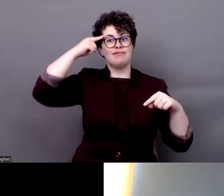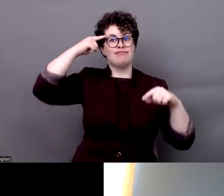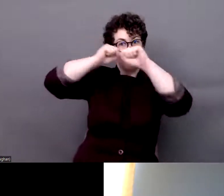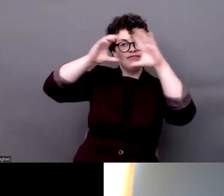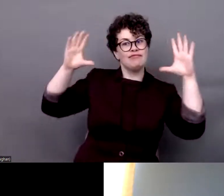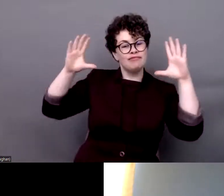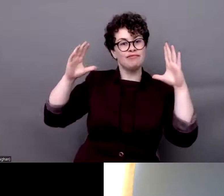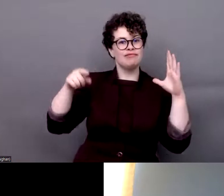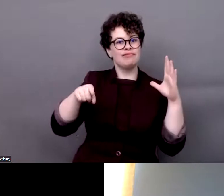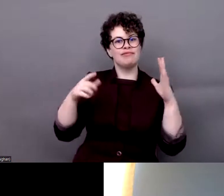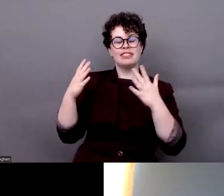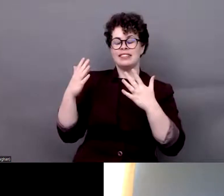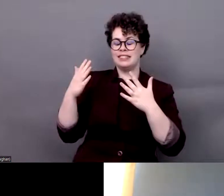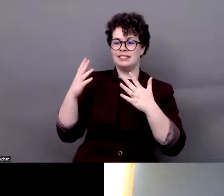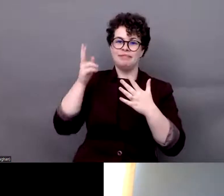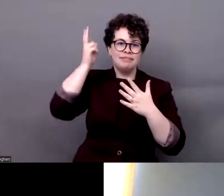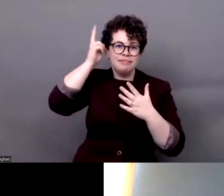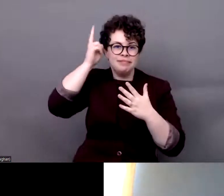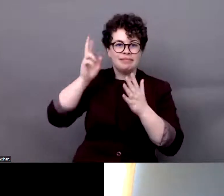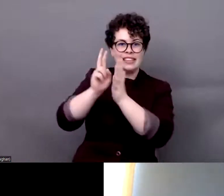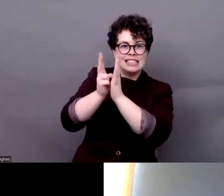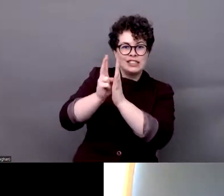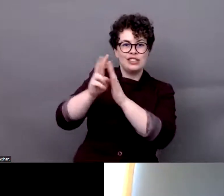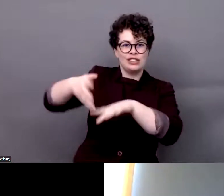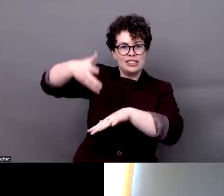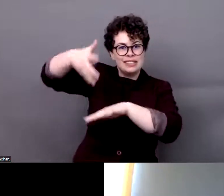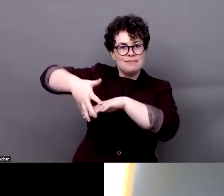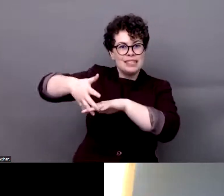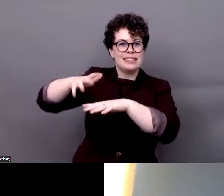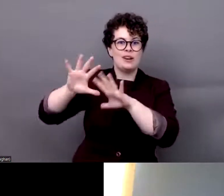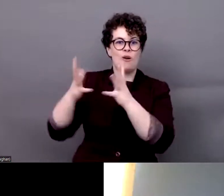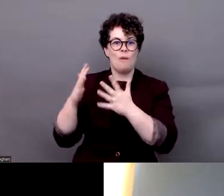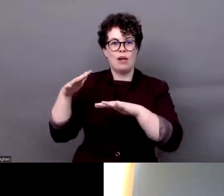by global network, International Disability